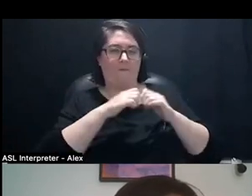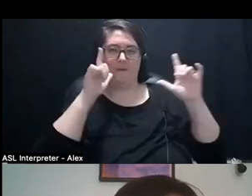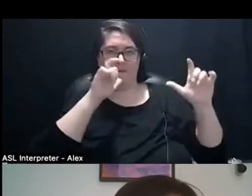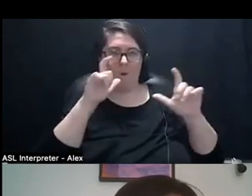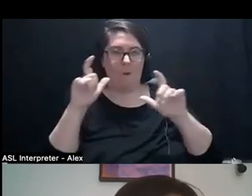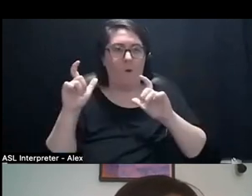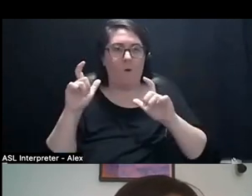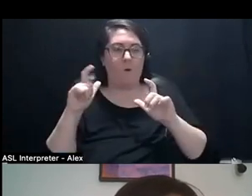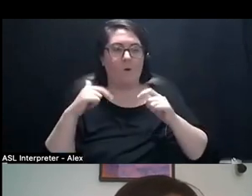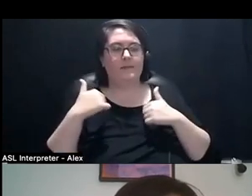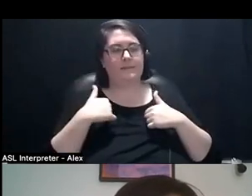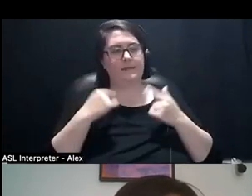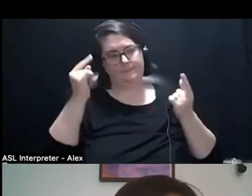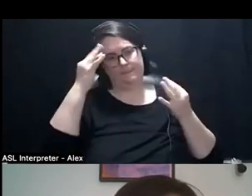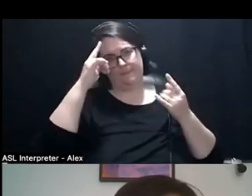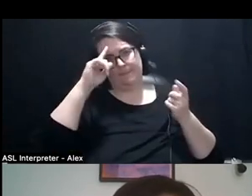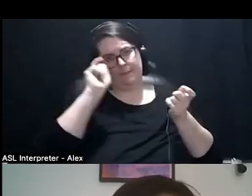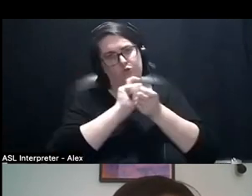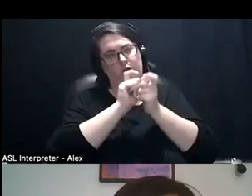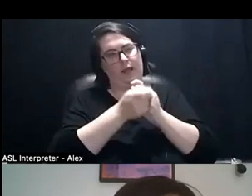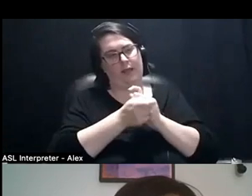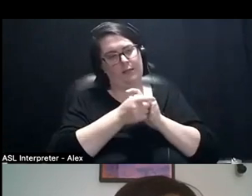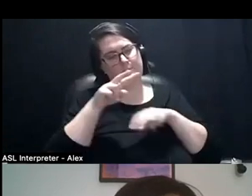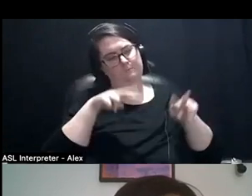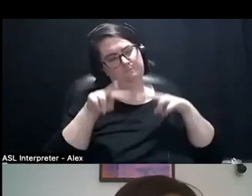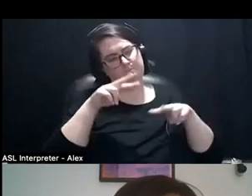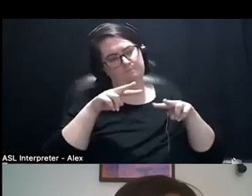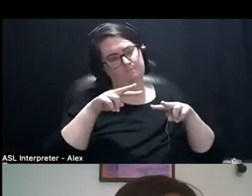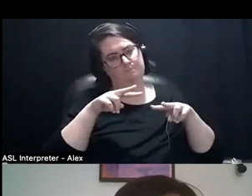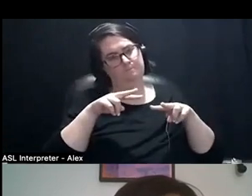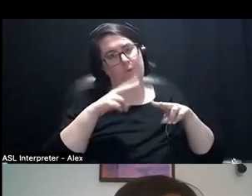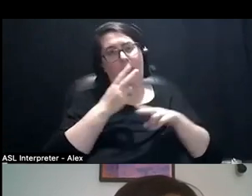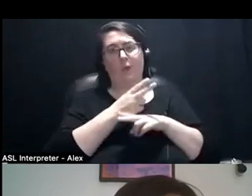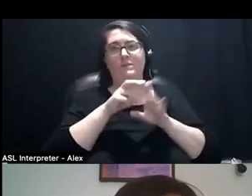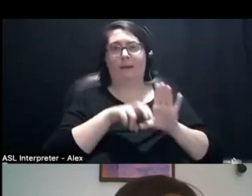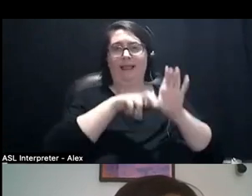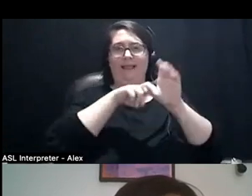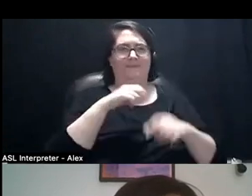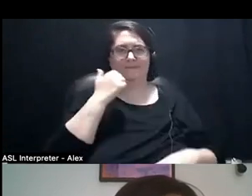I'm like thinking about them differently even though like I use my lift all the time and now I'm like, huh.